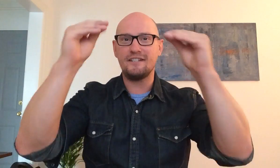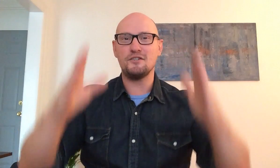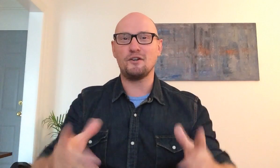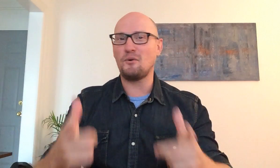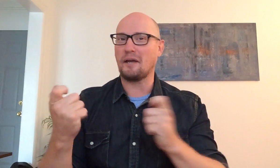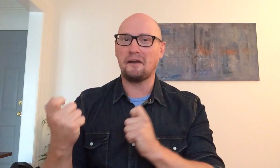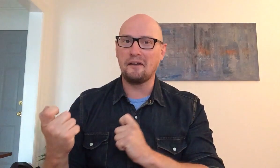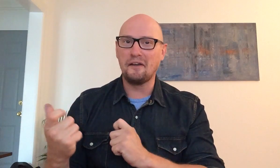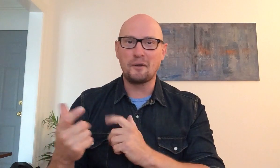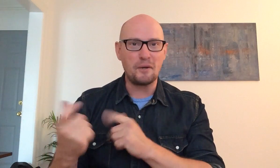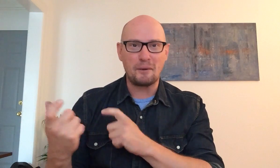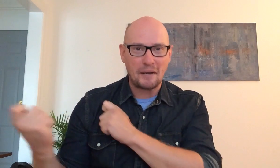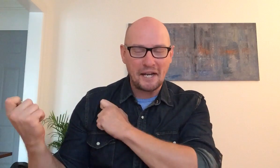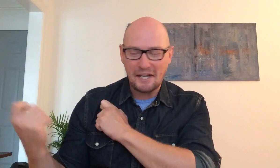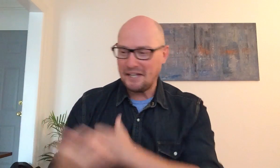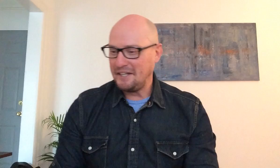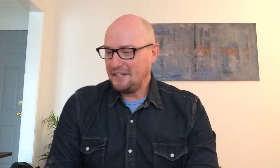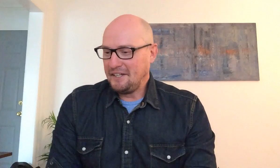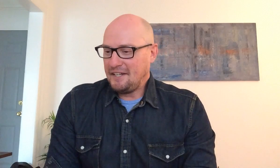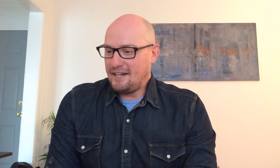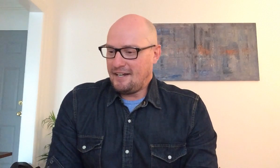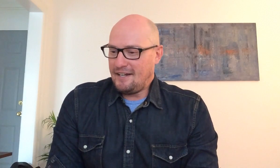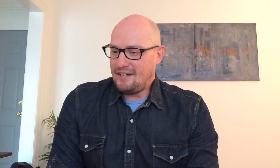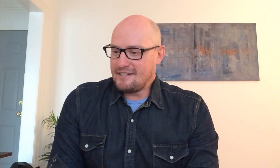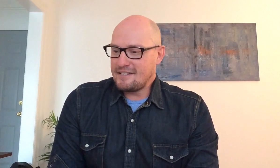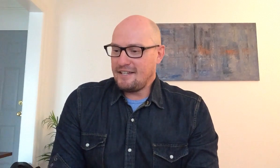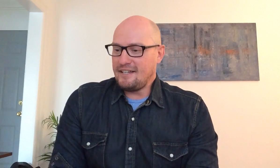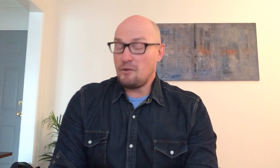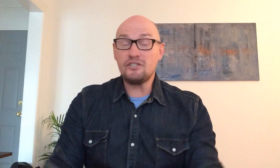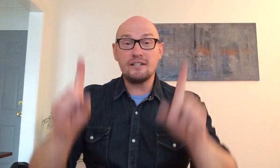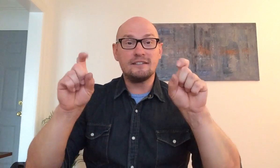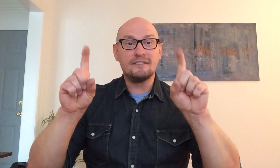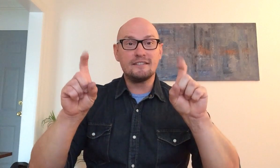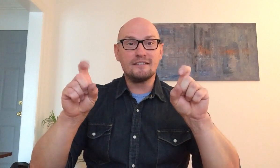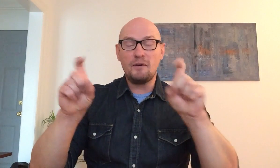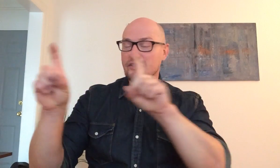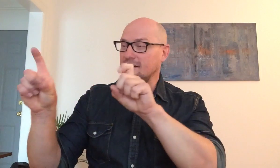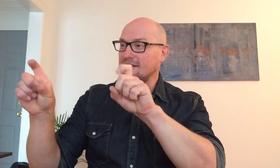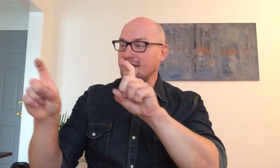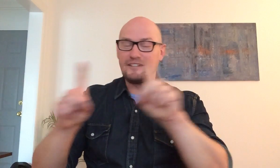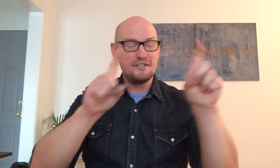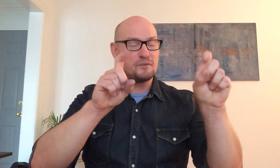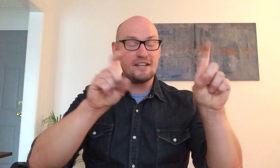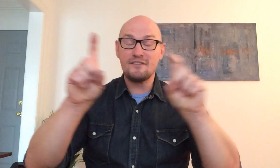teacher quick quick let's see question question like the teacher will say is